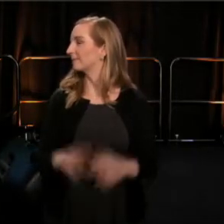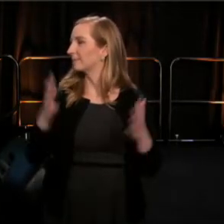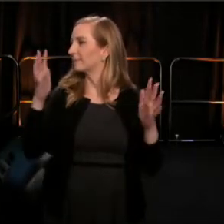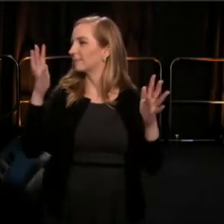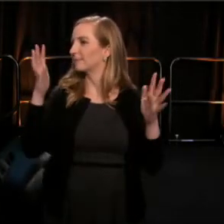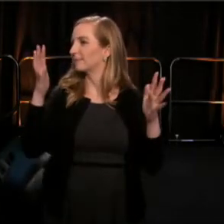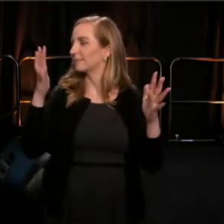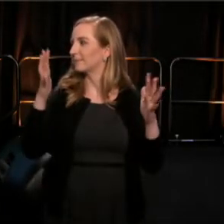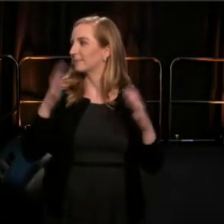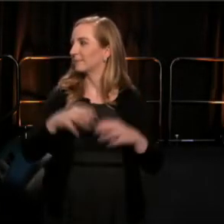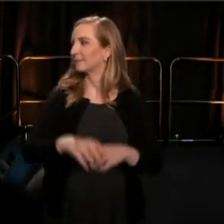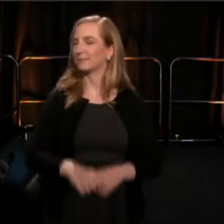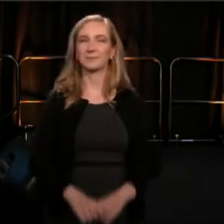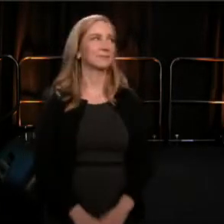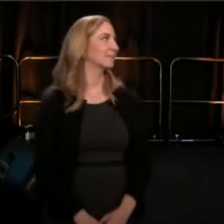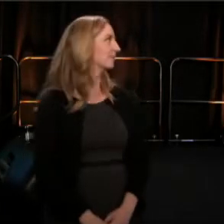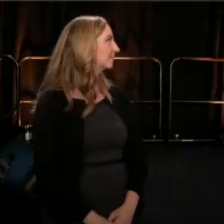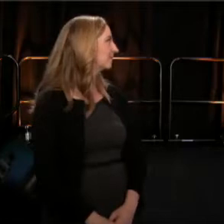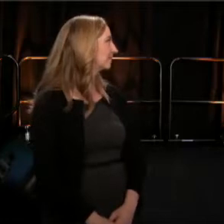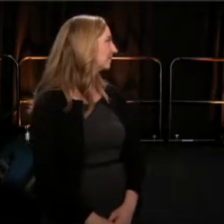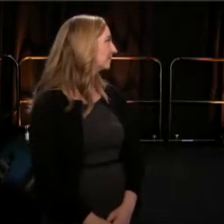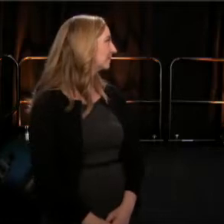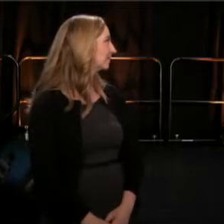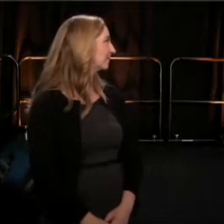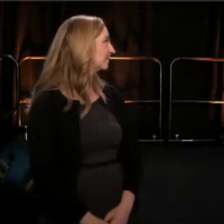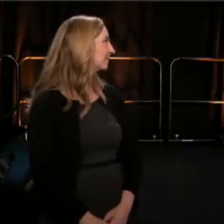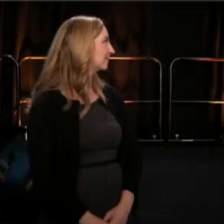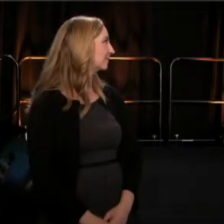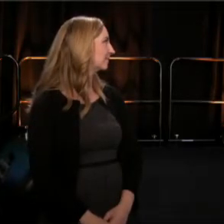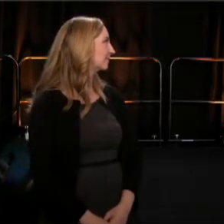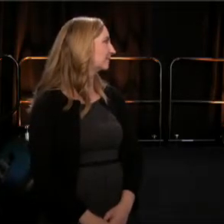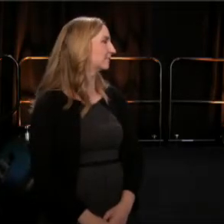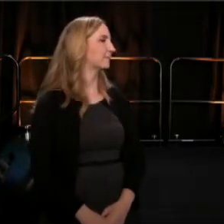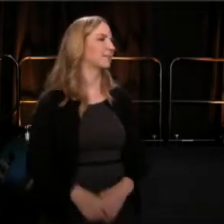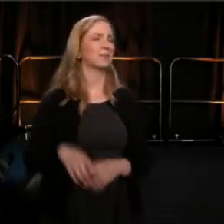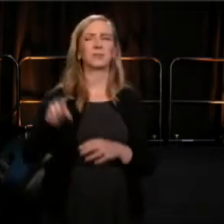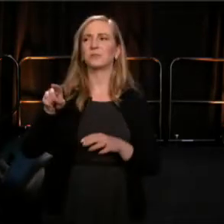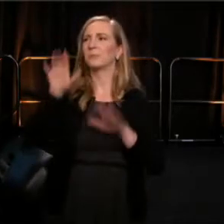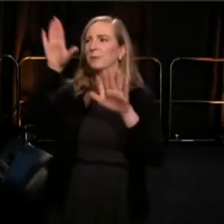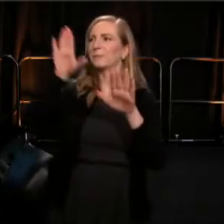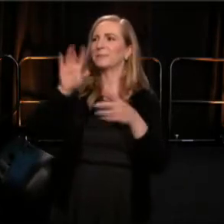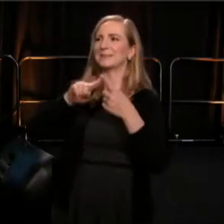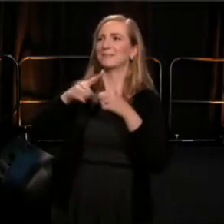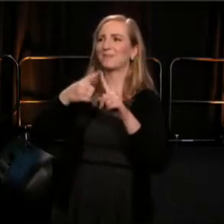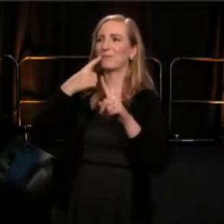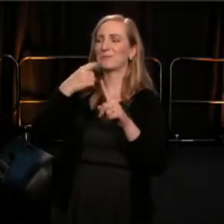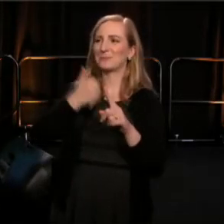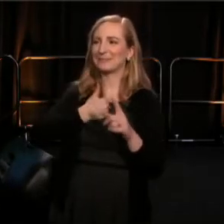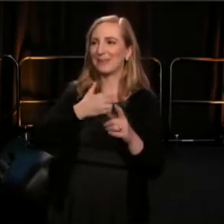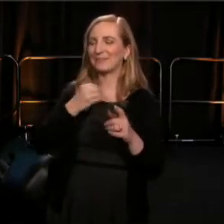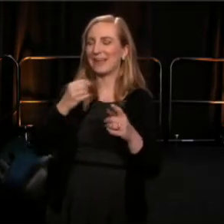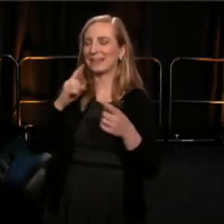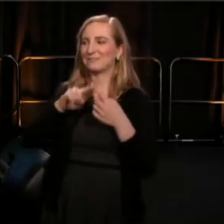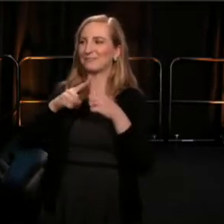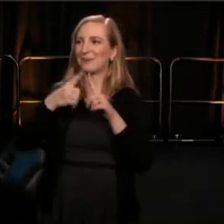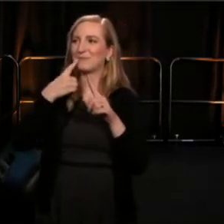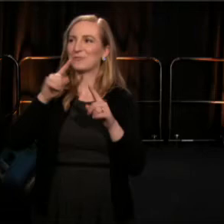(Theresa) Thank you John. You've been such a good friend to me and to TCG over the years.